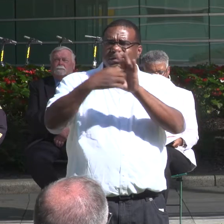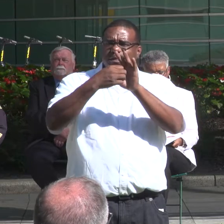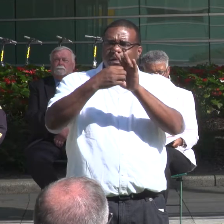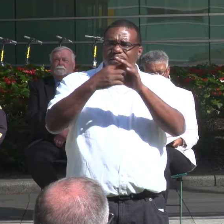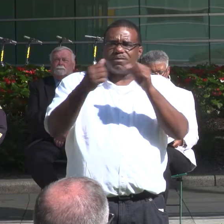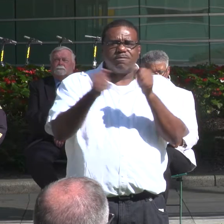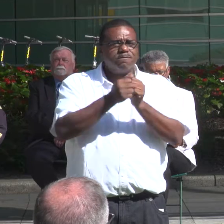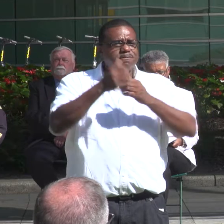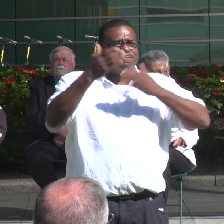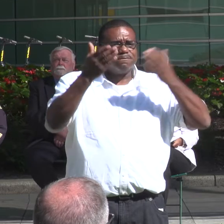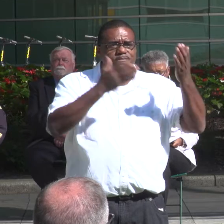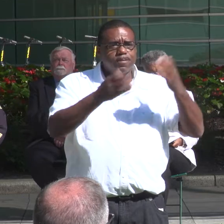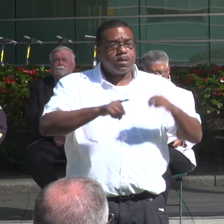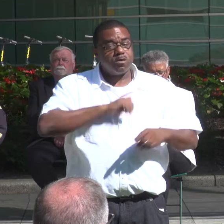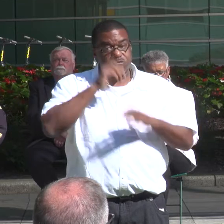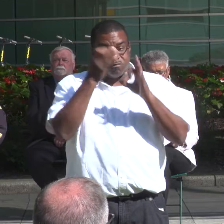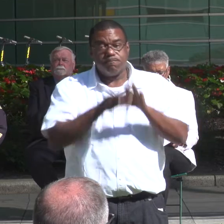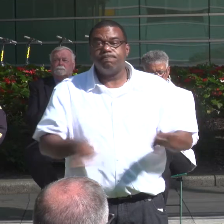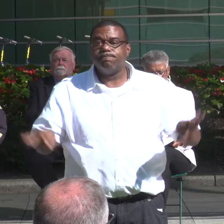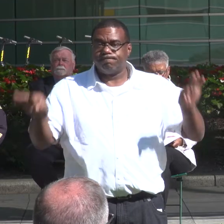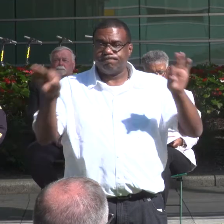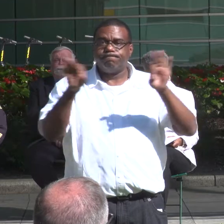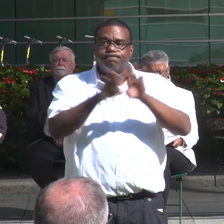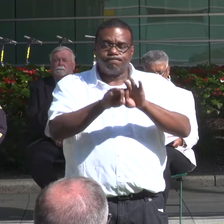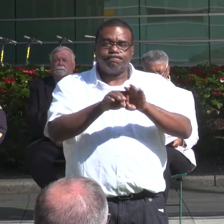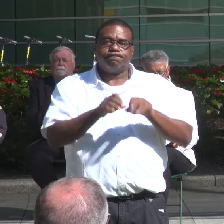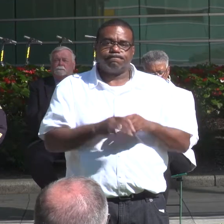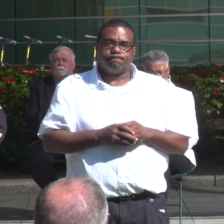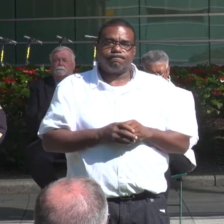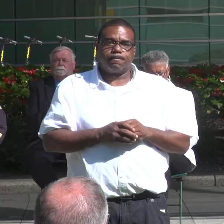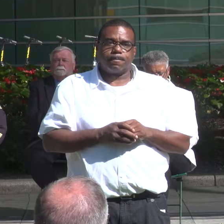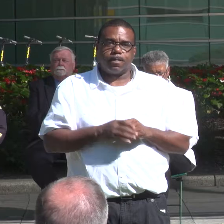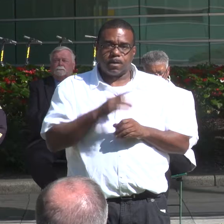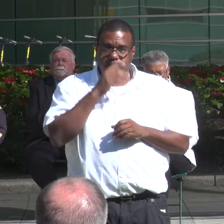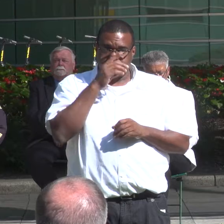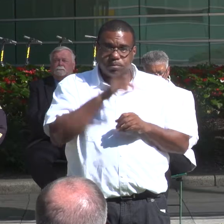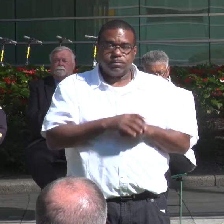SERVICE ARE IMPORTANT THE